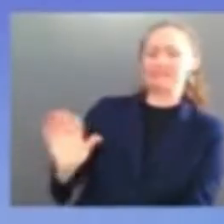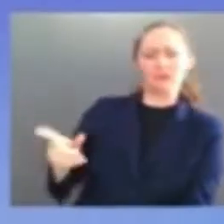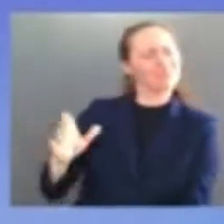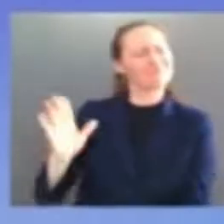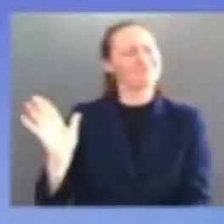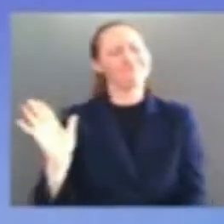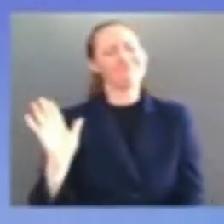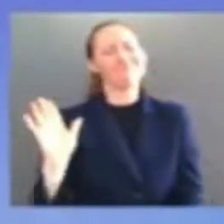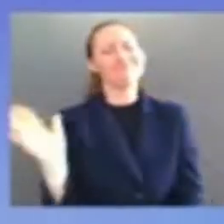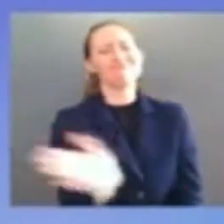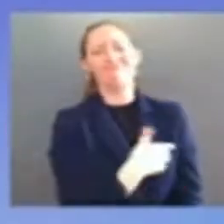look